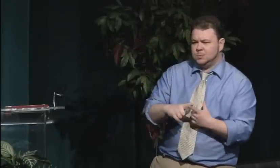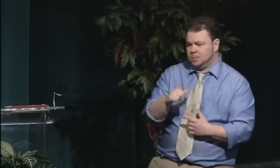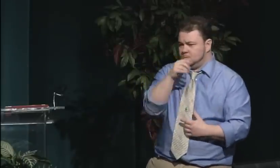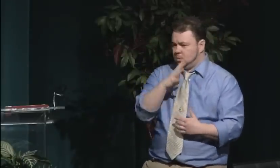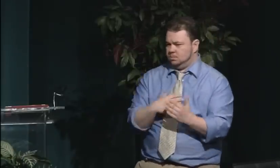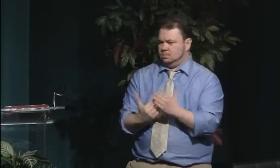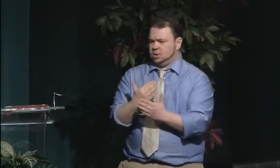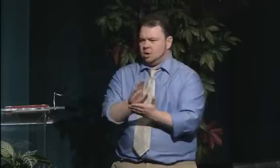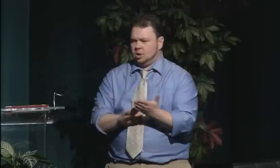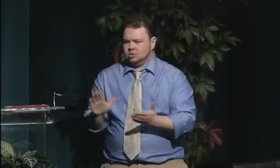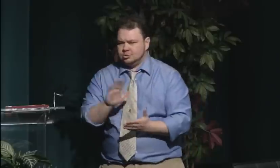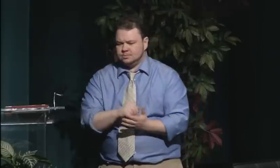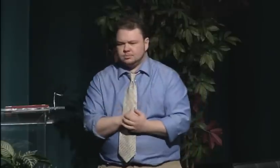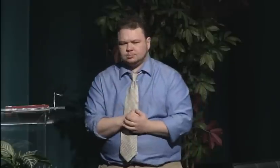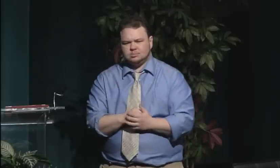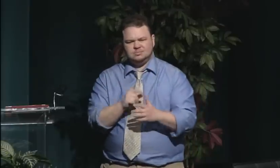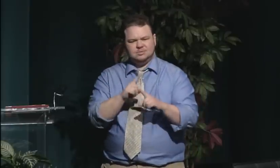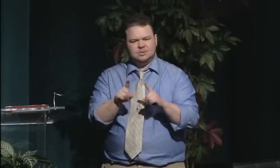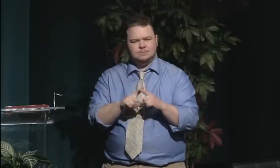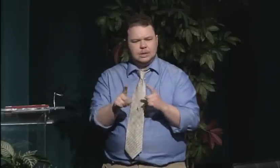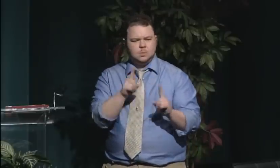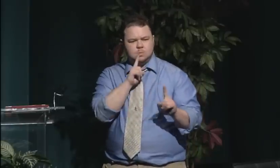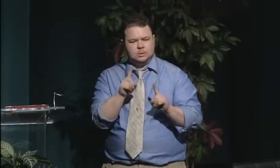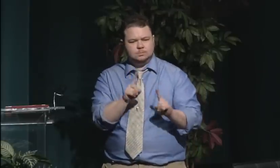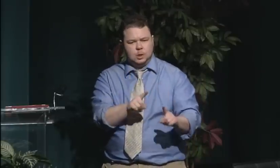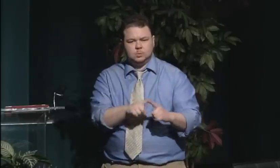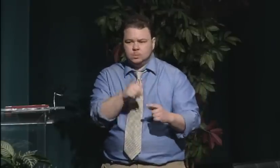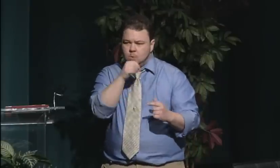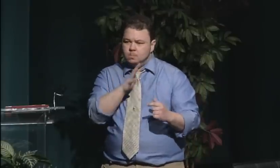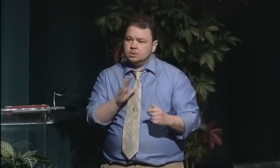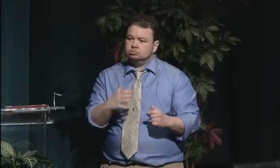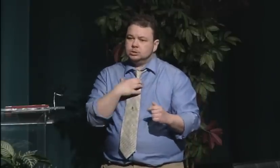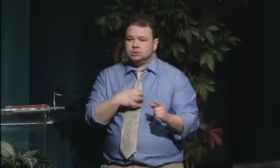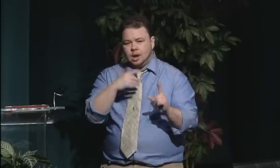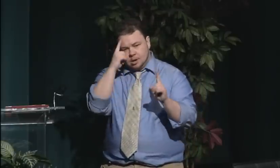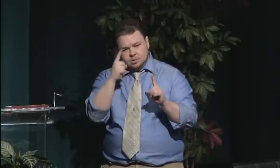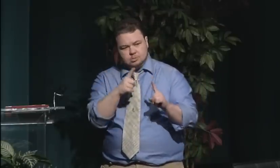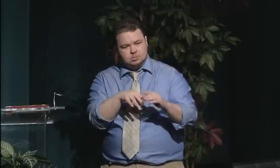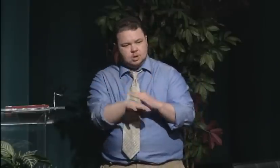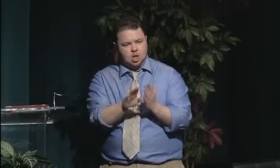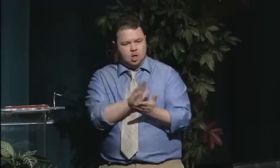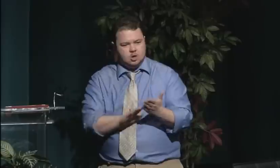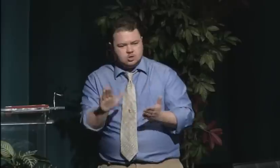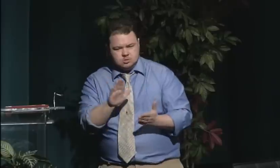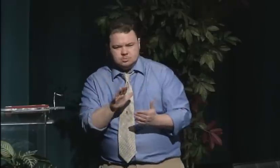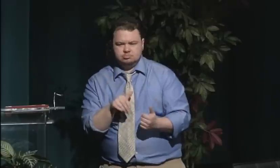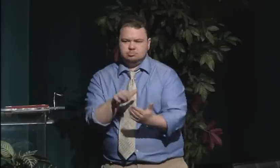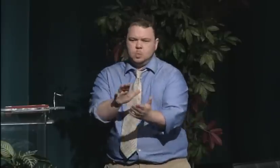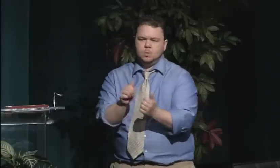for women to have a greater place in society,